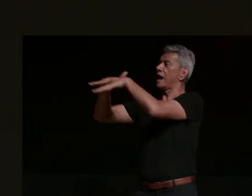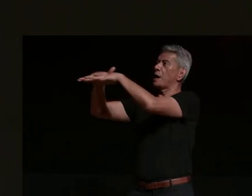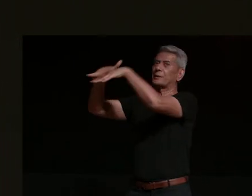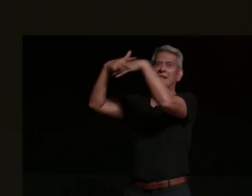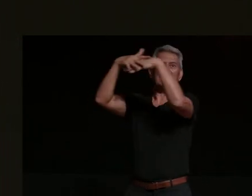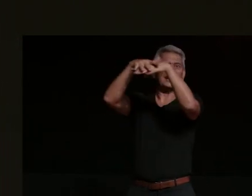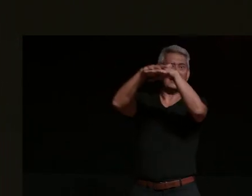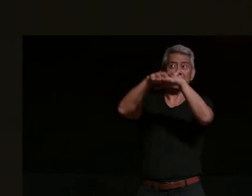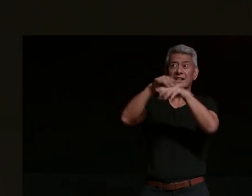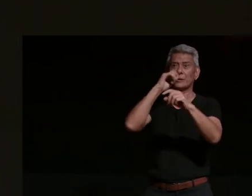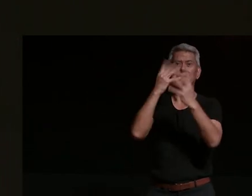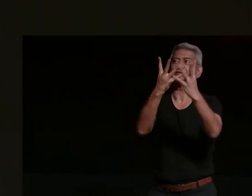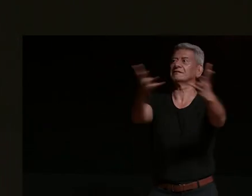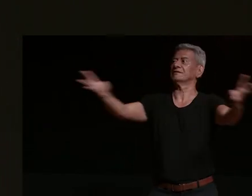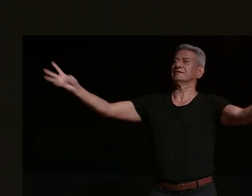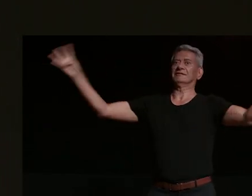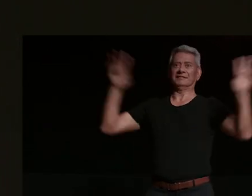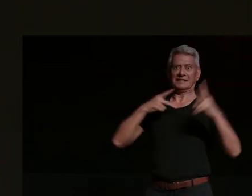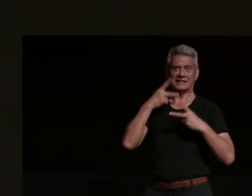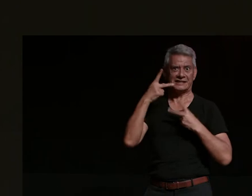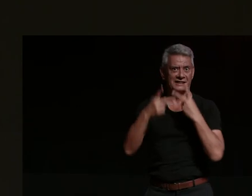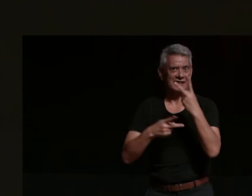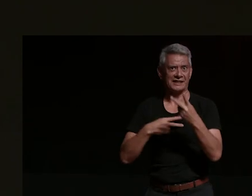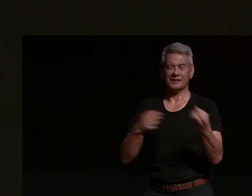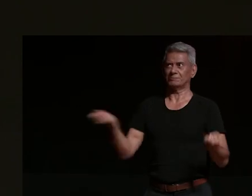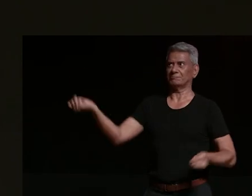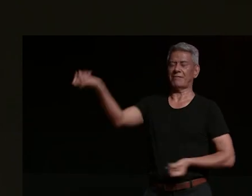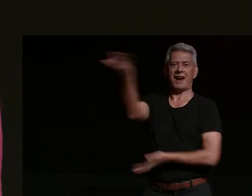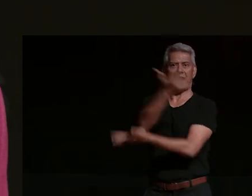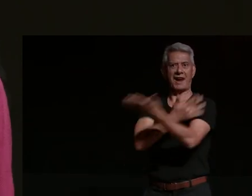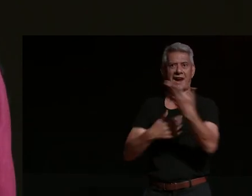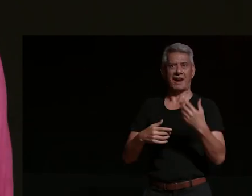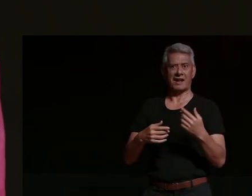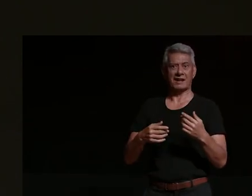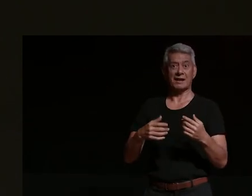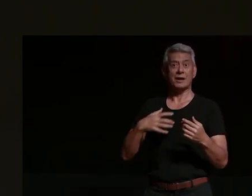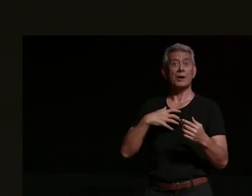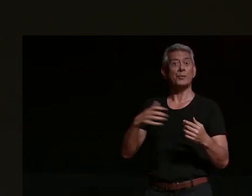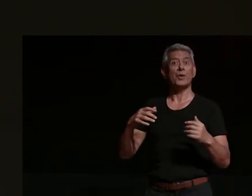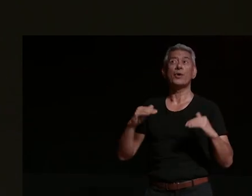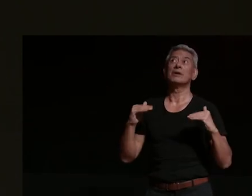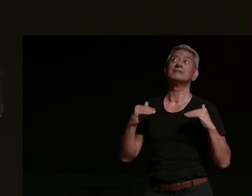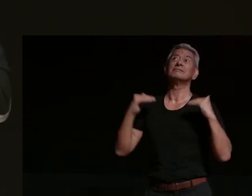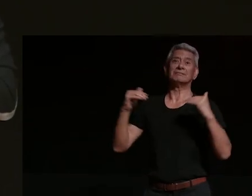singing and chanting the room into a spell holier than god come home i